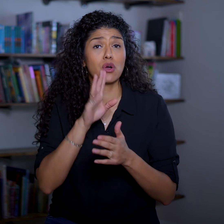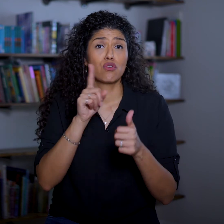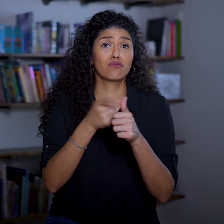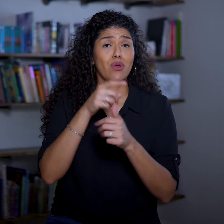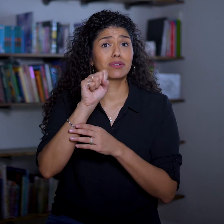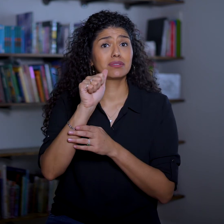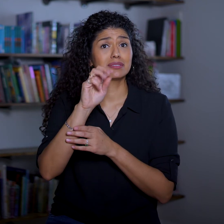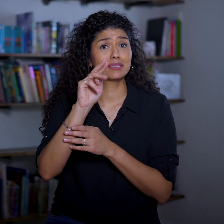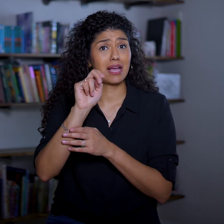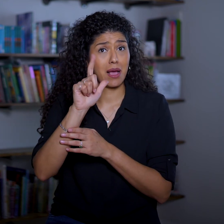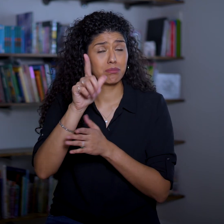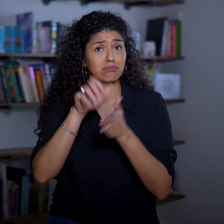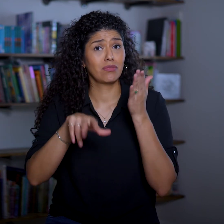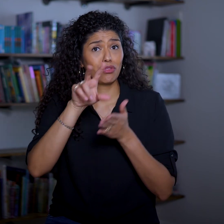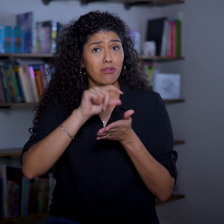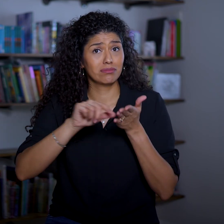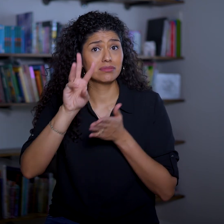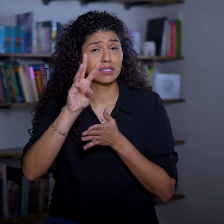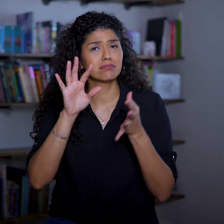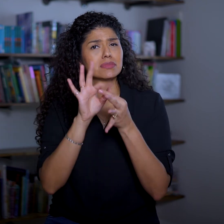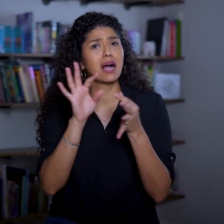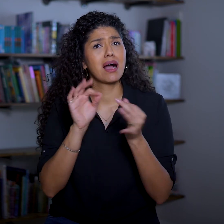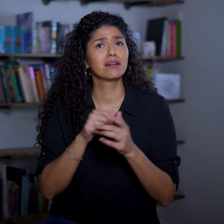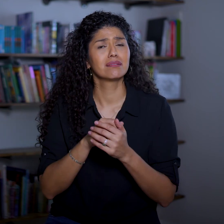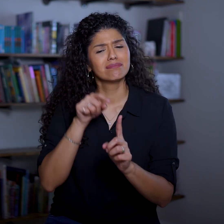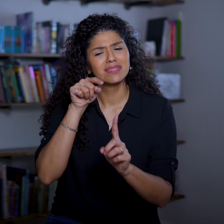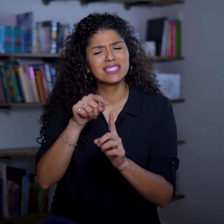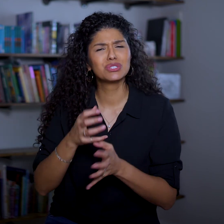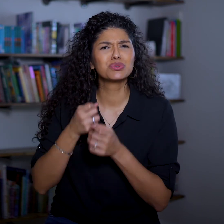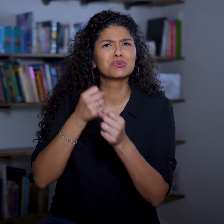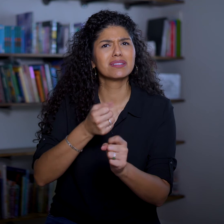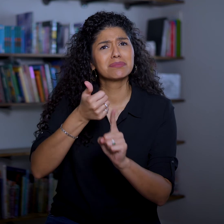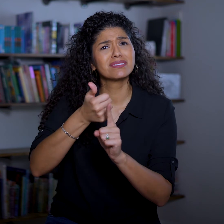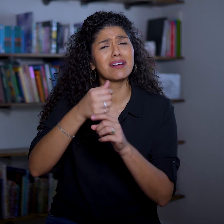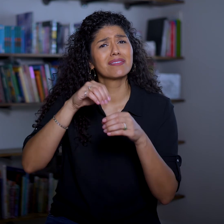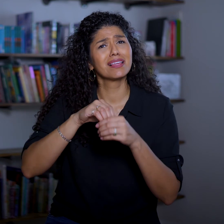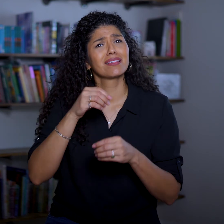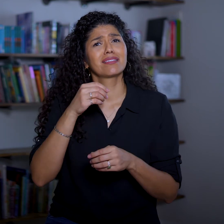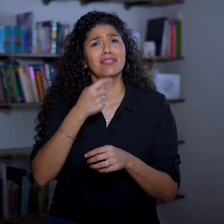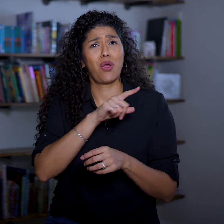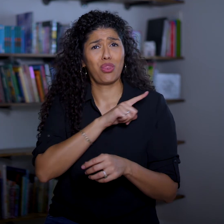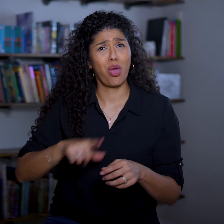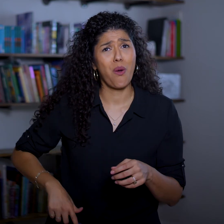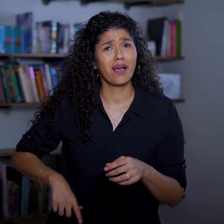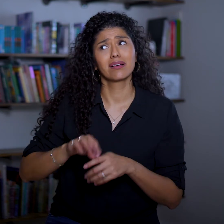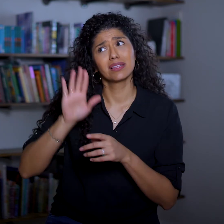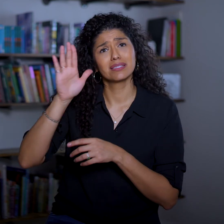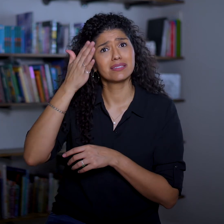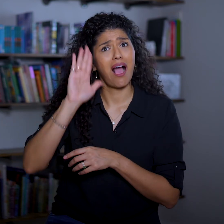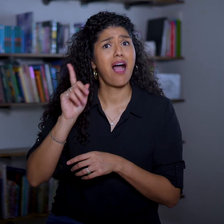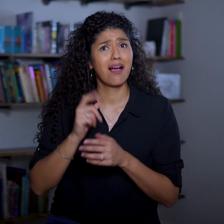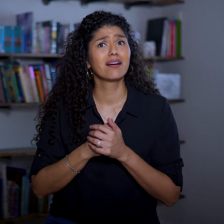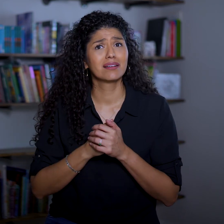First Samuel 30:6 says, “David strengthened himself in the Lord his God.”